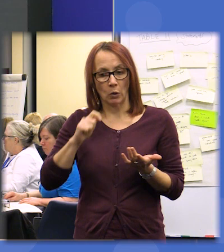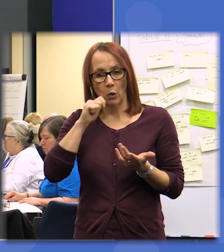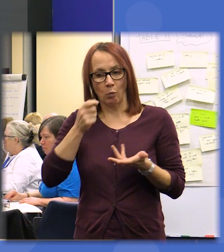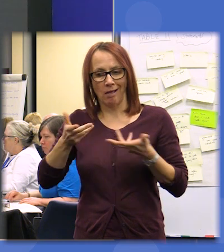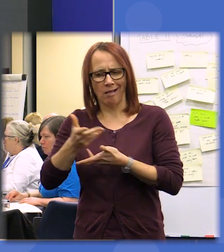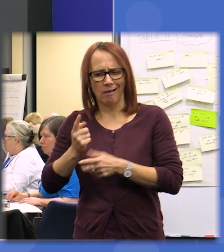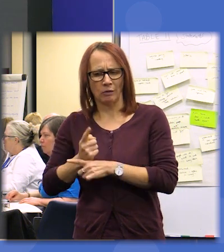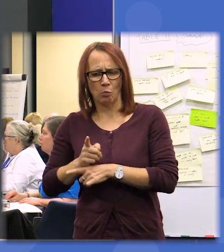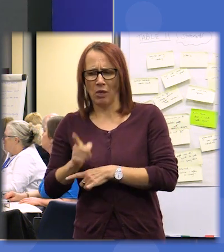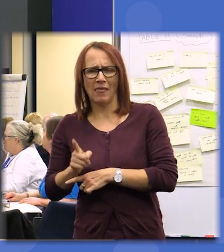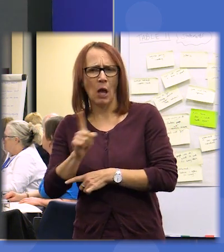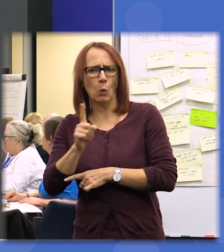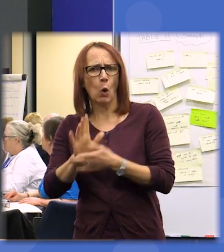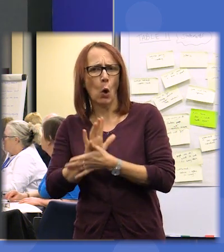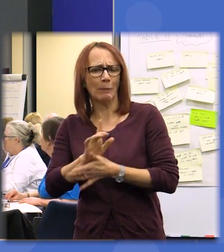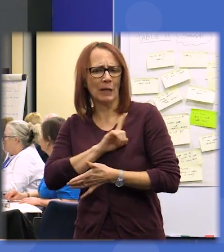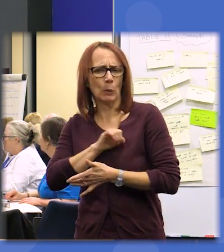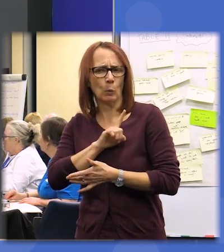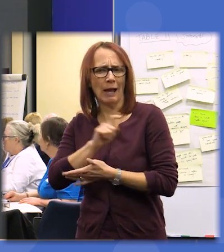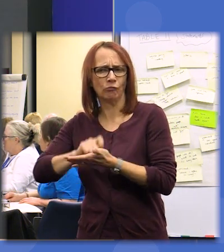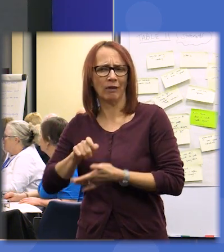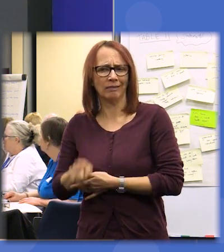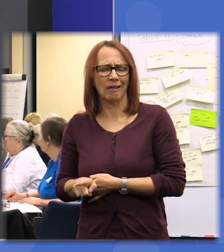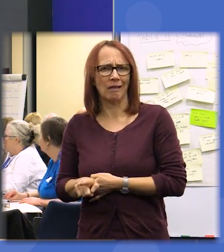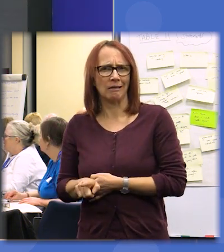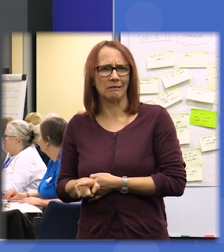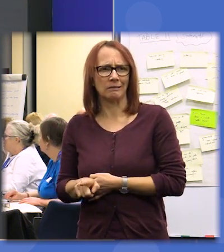that statement if anyone would wish to do so and we ask that you get in touch